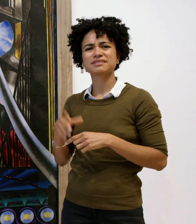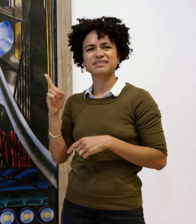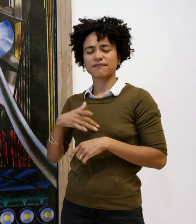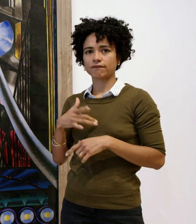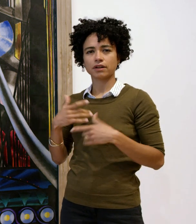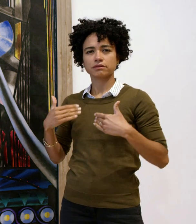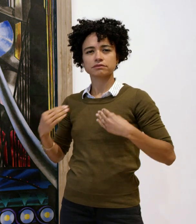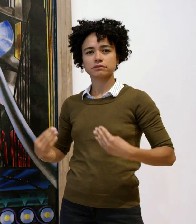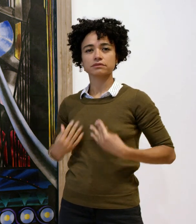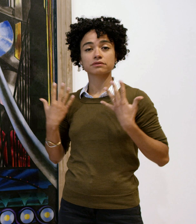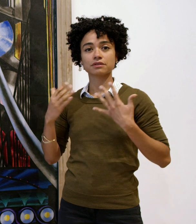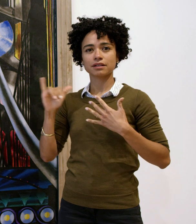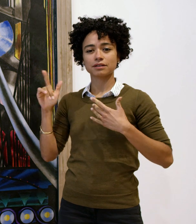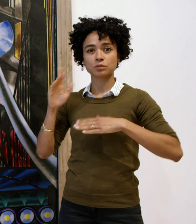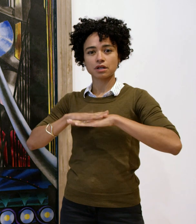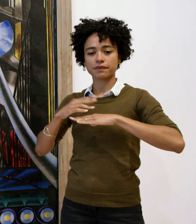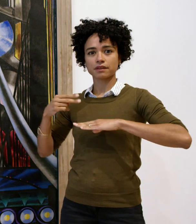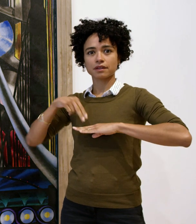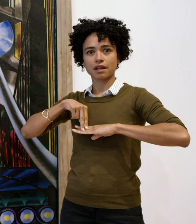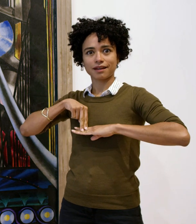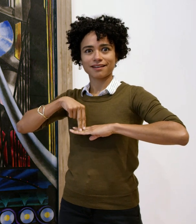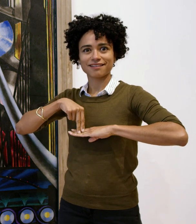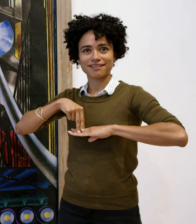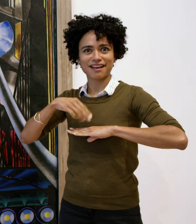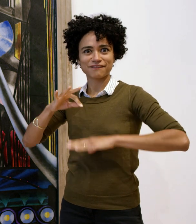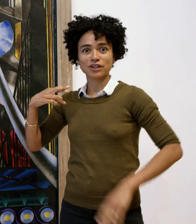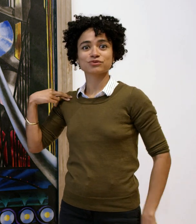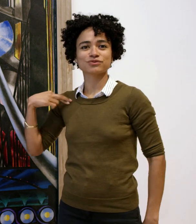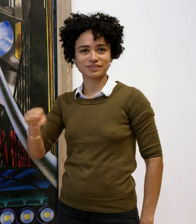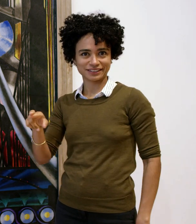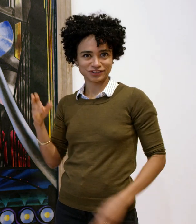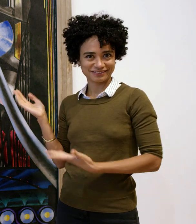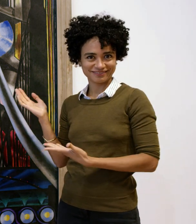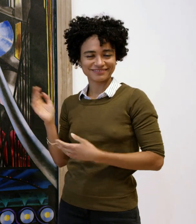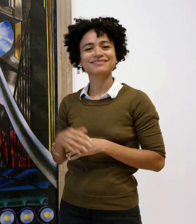He felt deeply moved, as if “on the threshold of a new religion.”